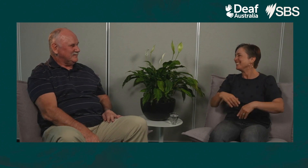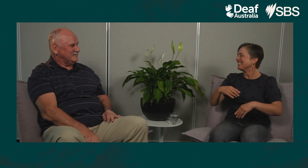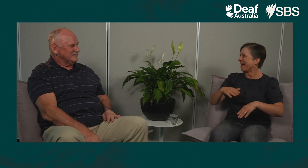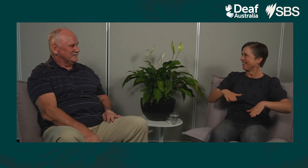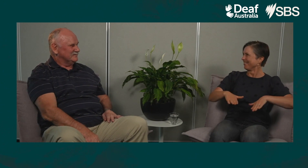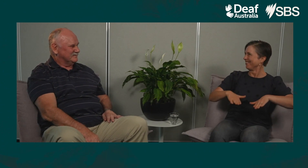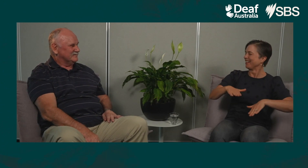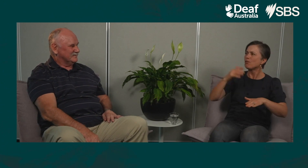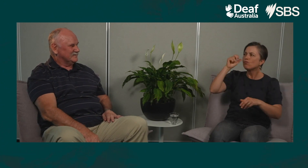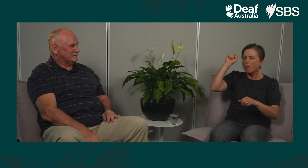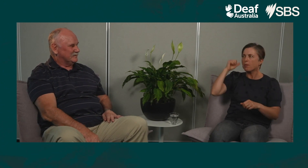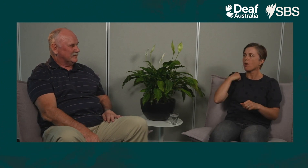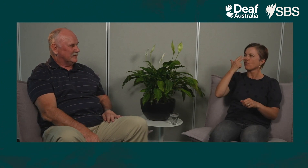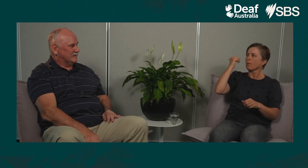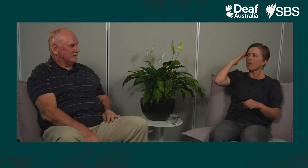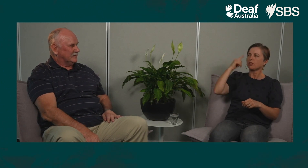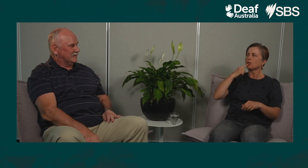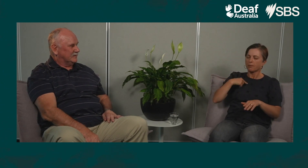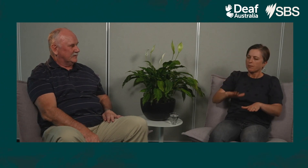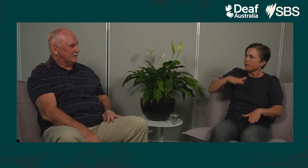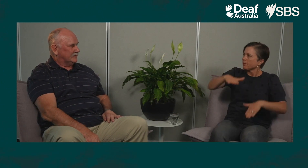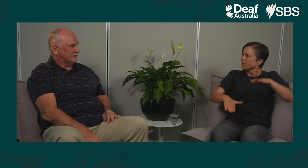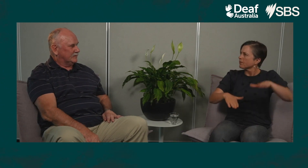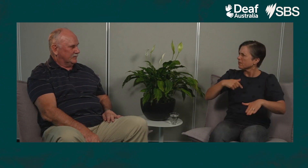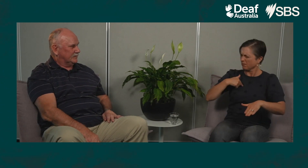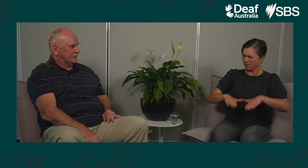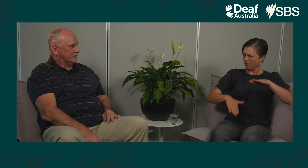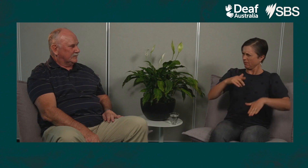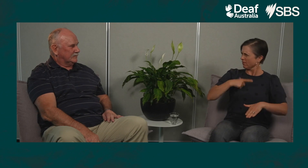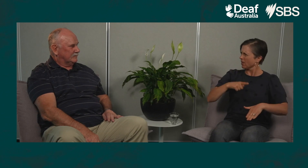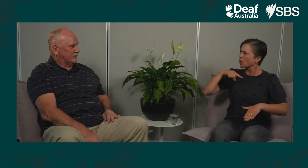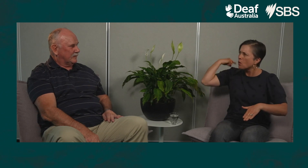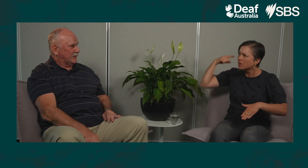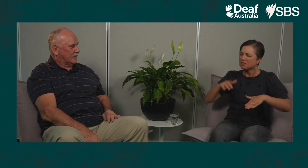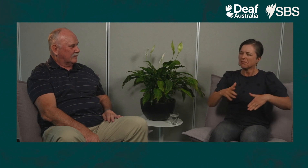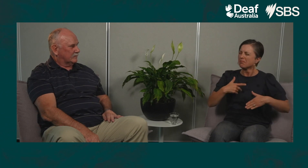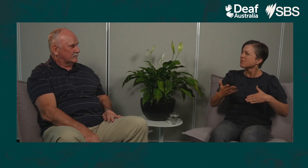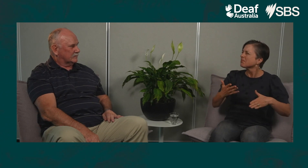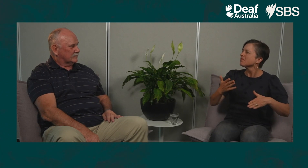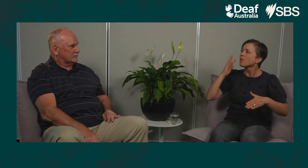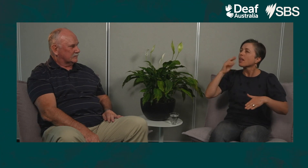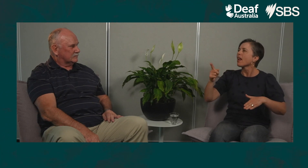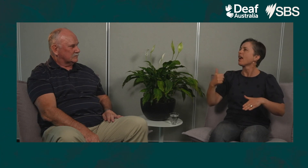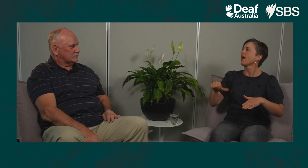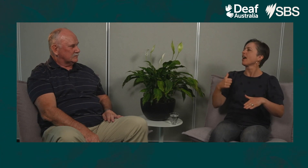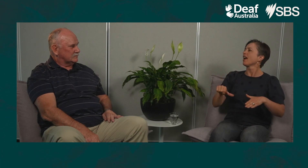I think about all the time. I remember my grandmother telling me how to walk by lifting my feet because they make noise, and I didn’t quite believe her,